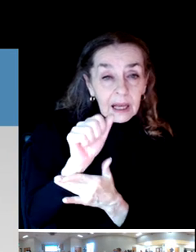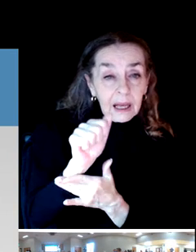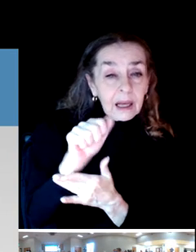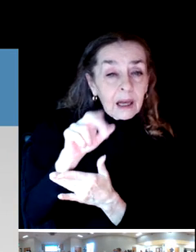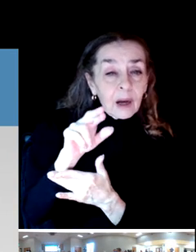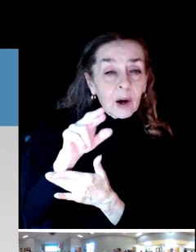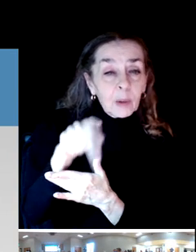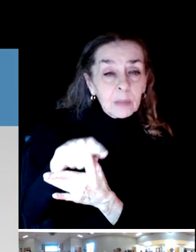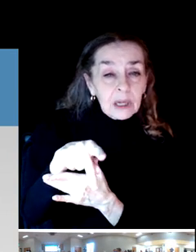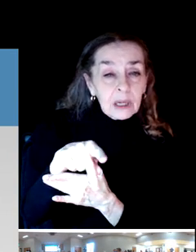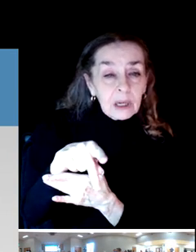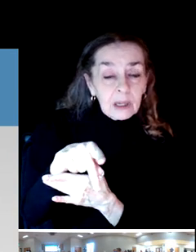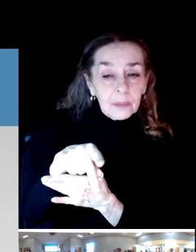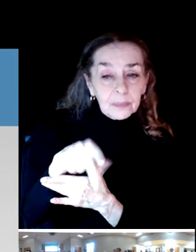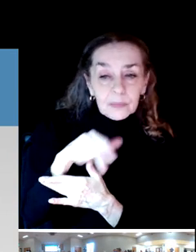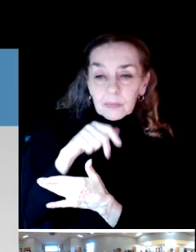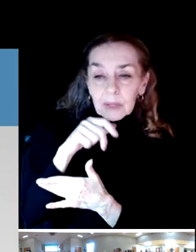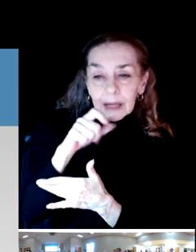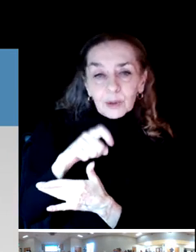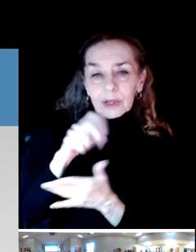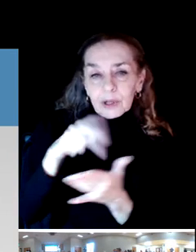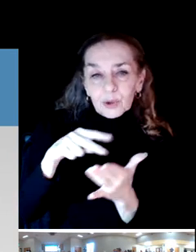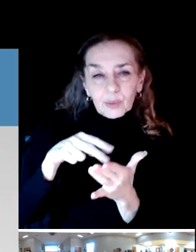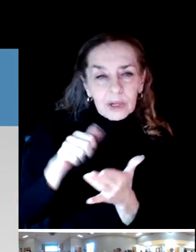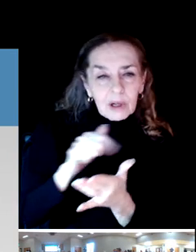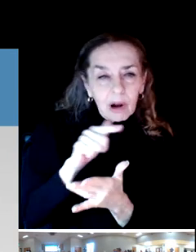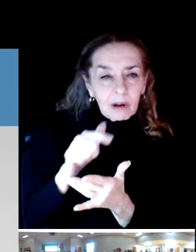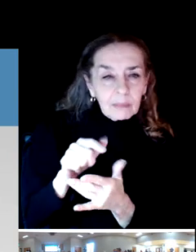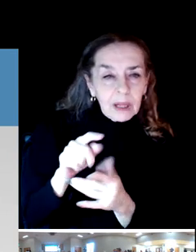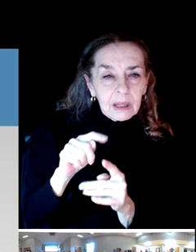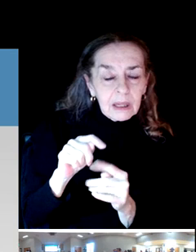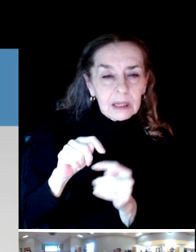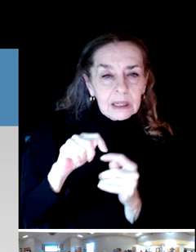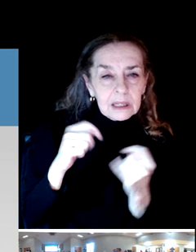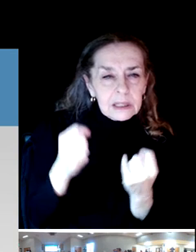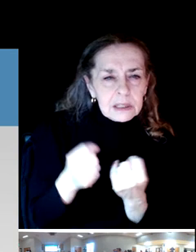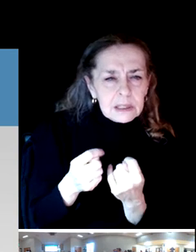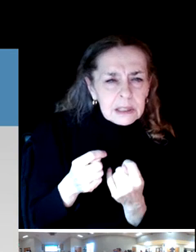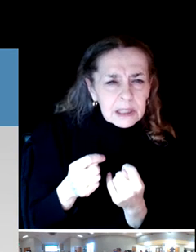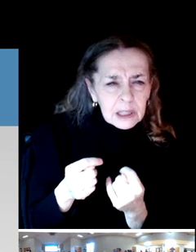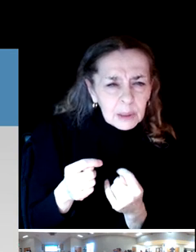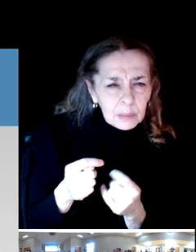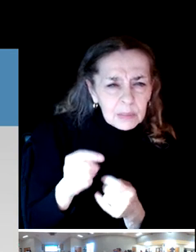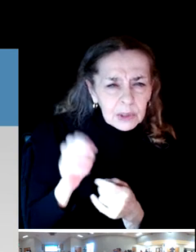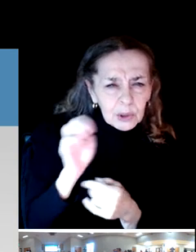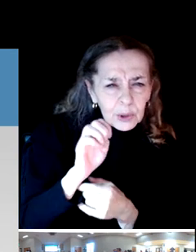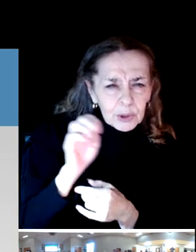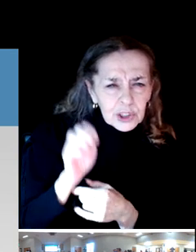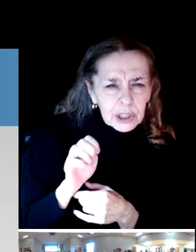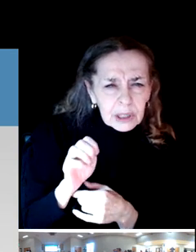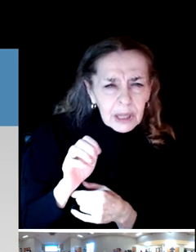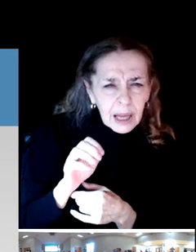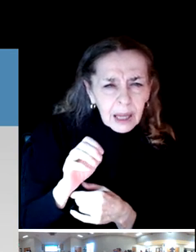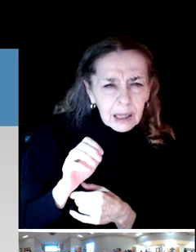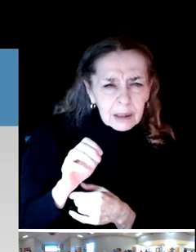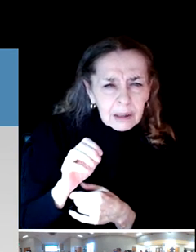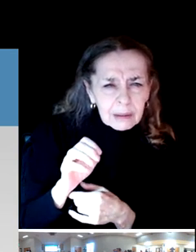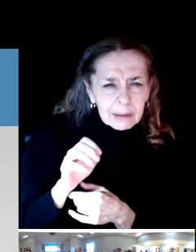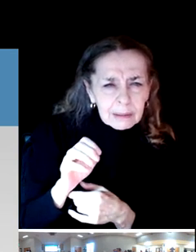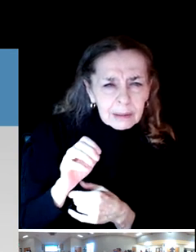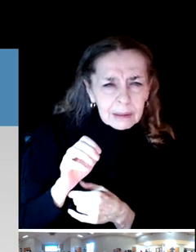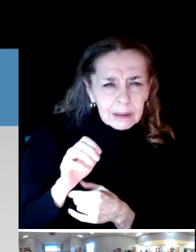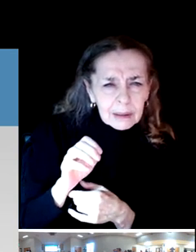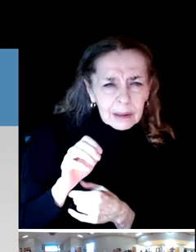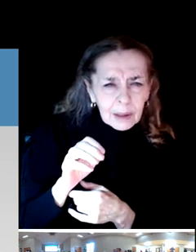read these, but the Team Eugene Aquatics was an important point in our in terms of where